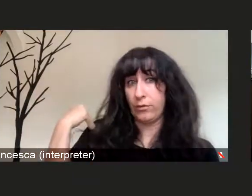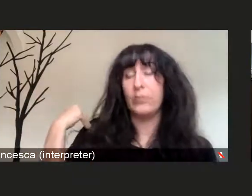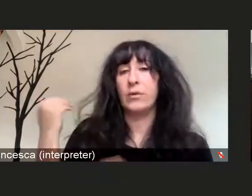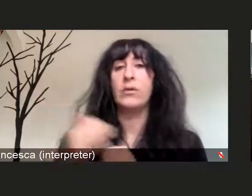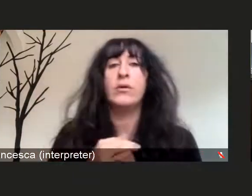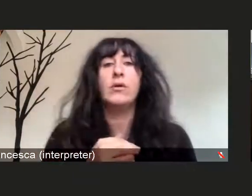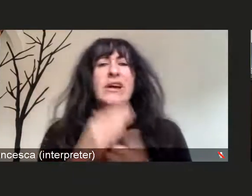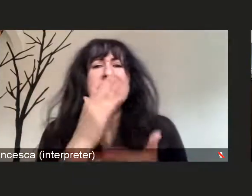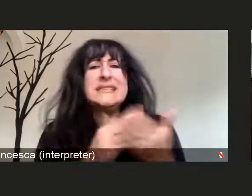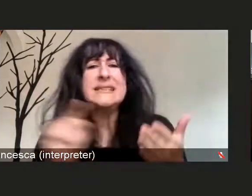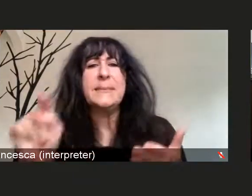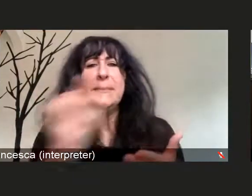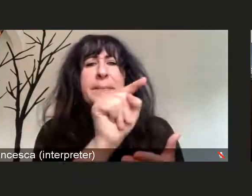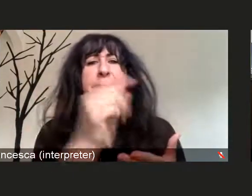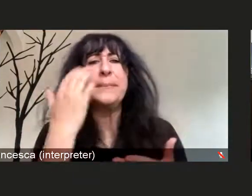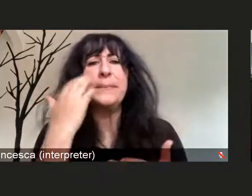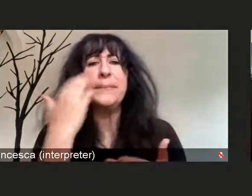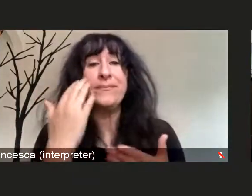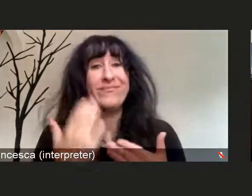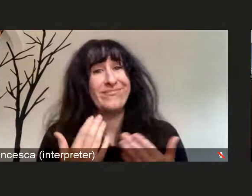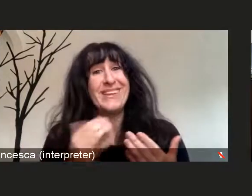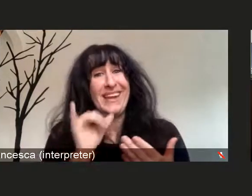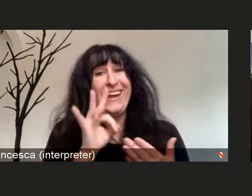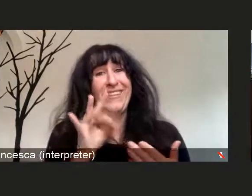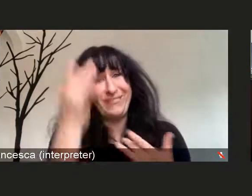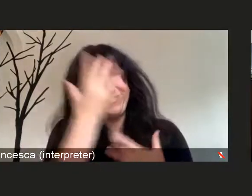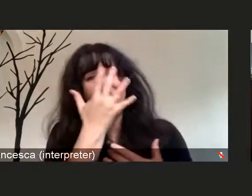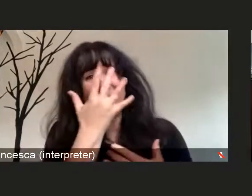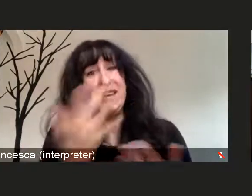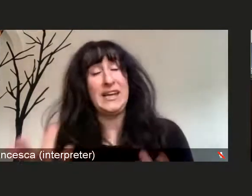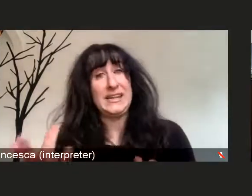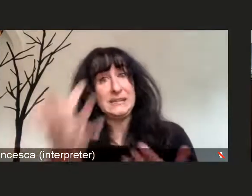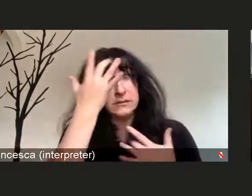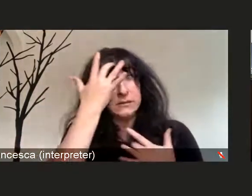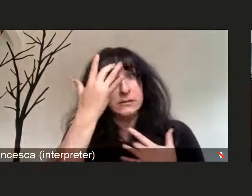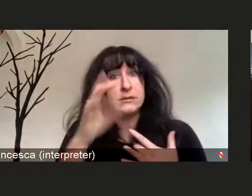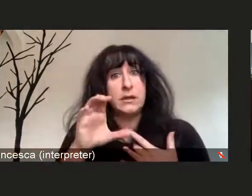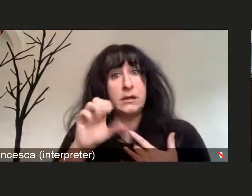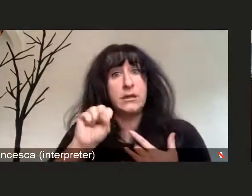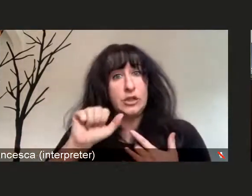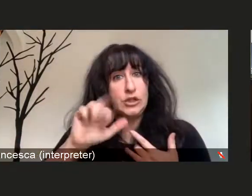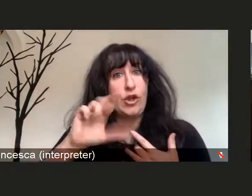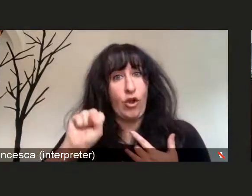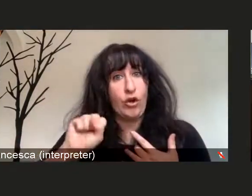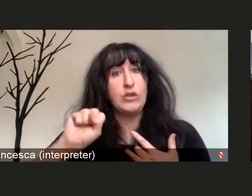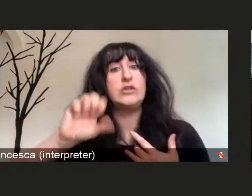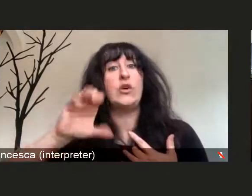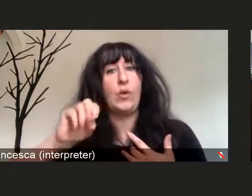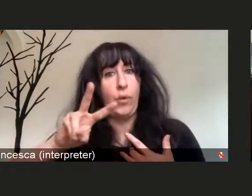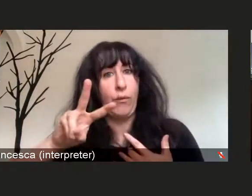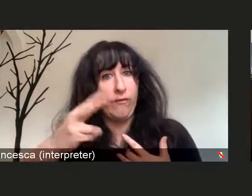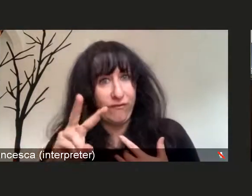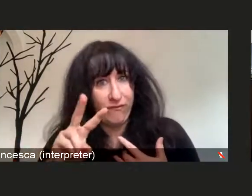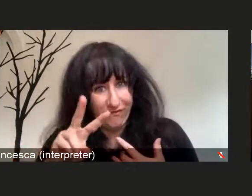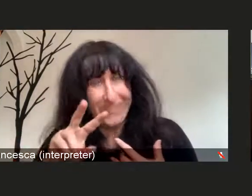if you unfortunately become infected with SARS-CoV-2, and you have certain risk factors,